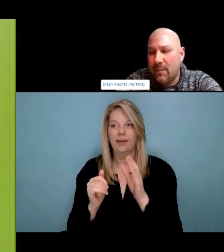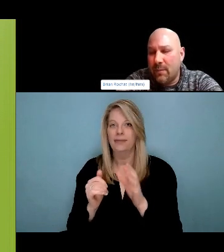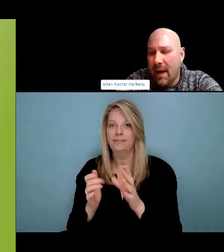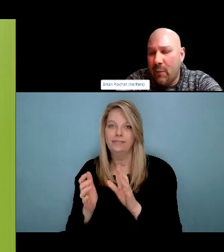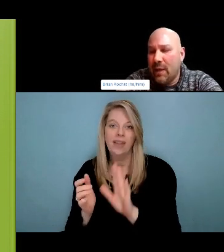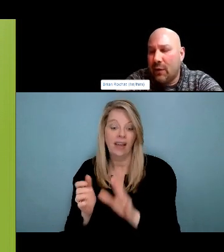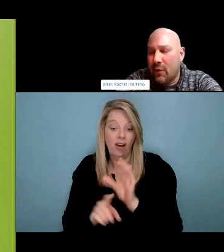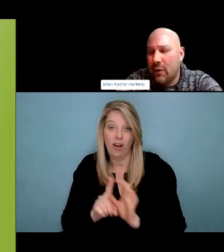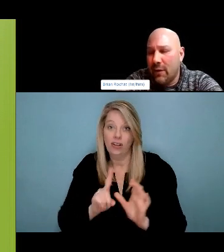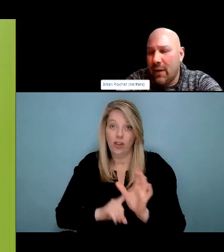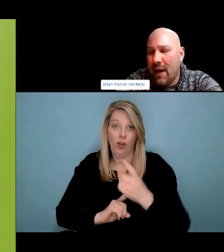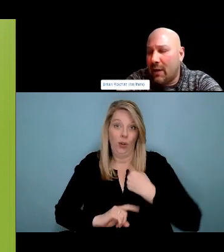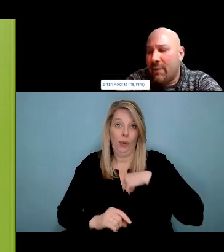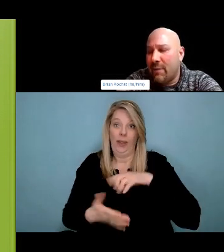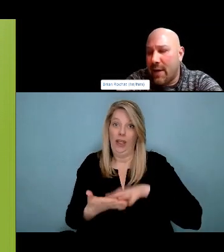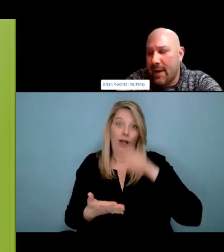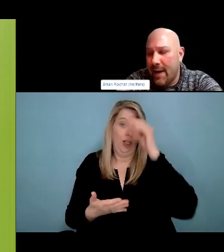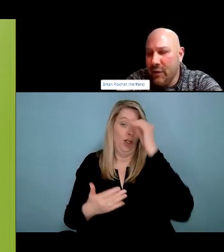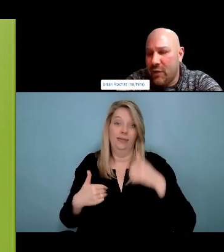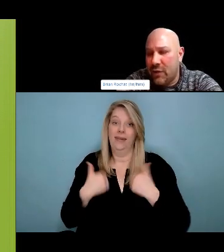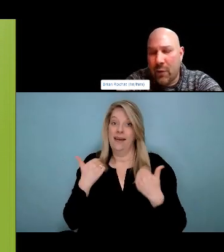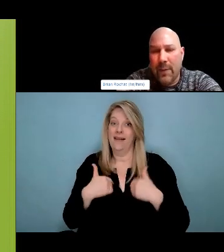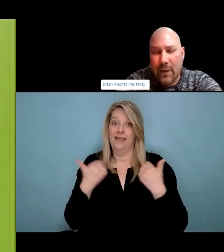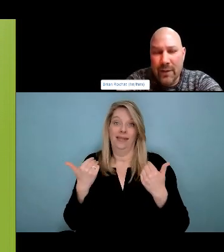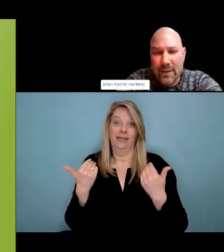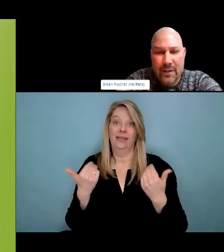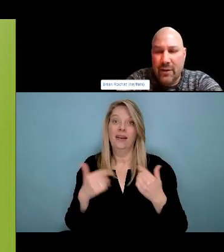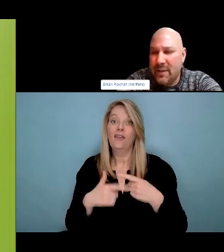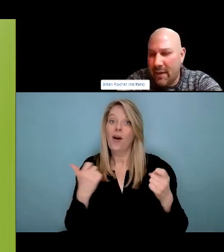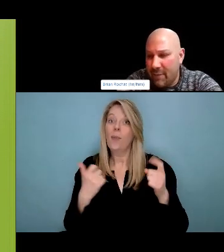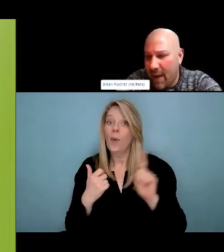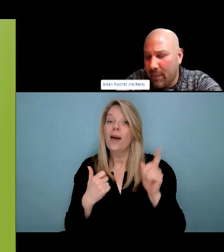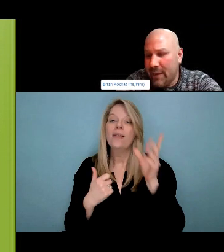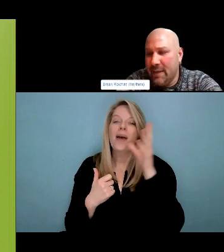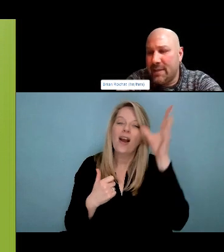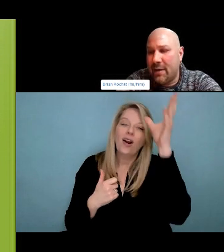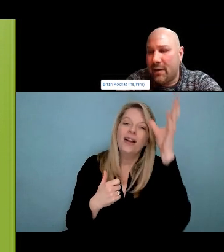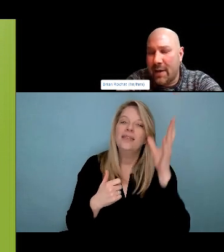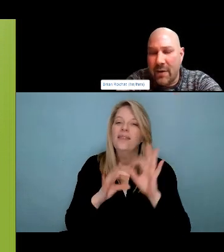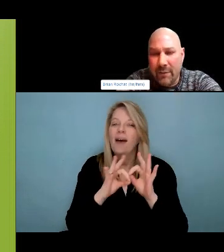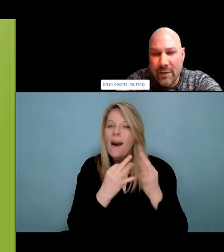Us standing up strong with her heads held up high as indigenous men. In the past couple